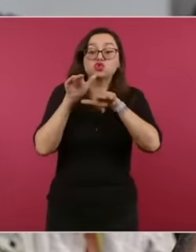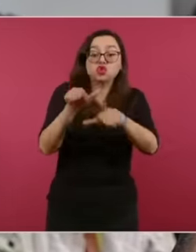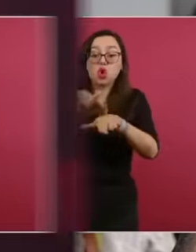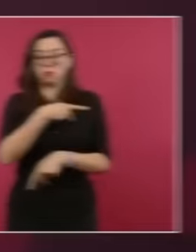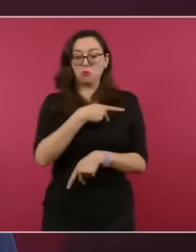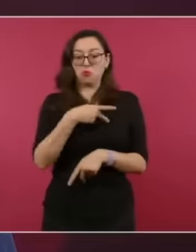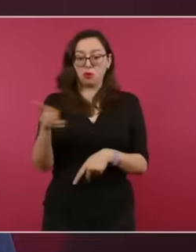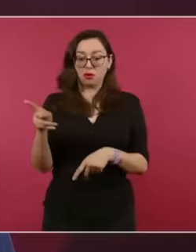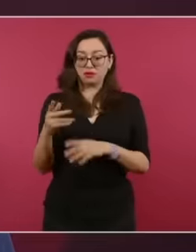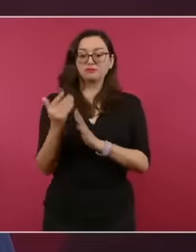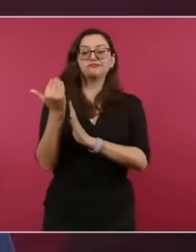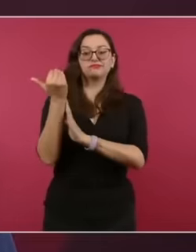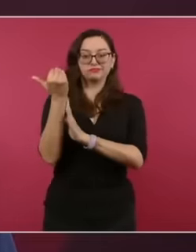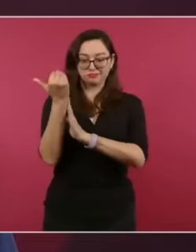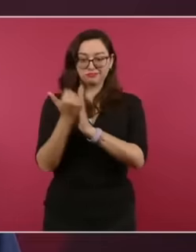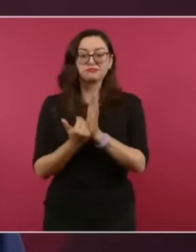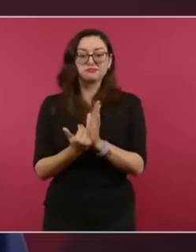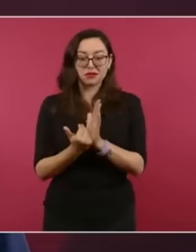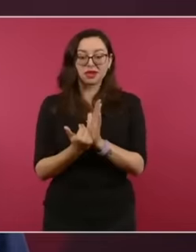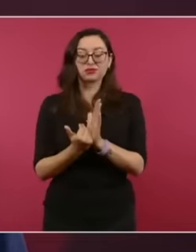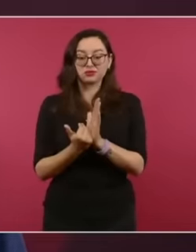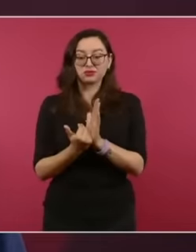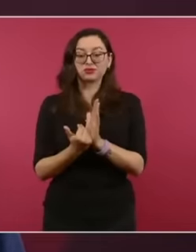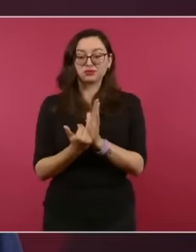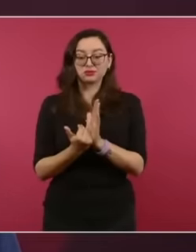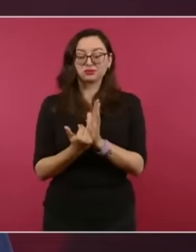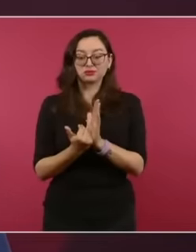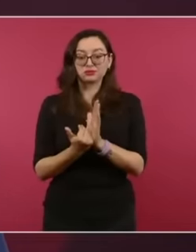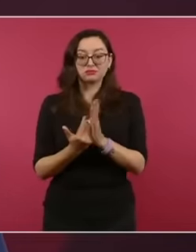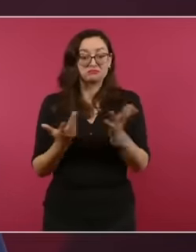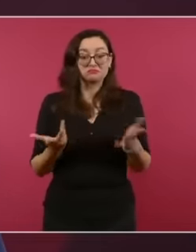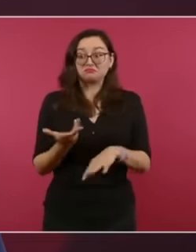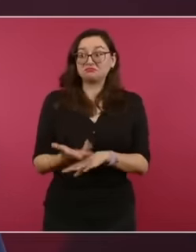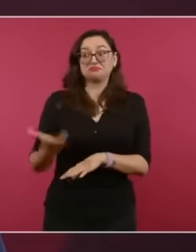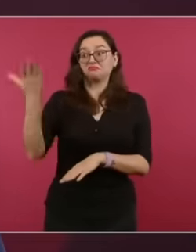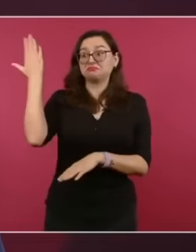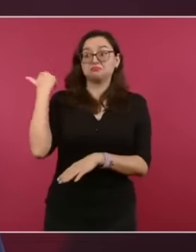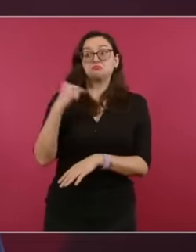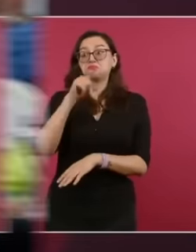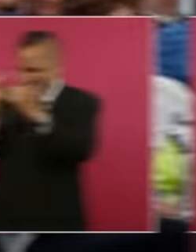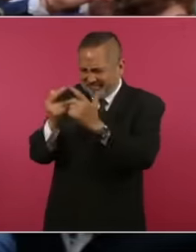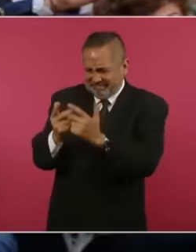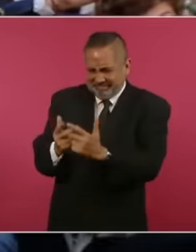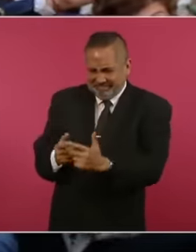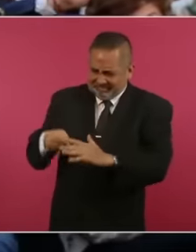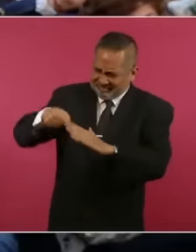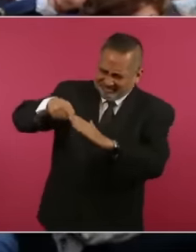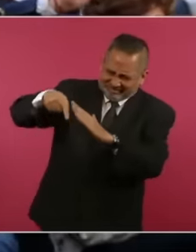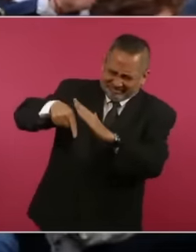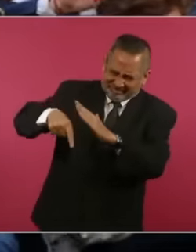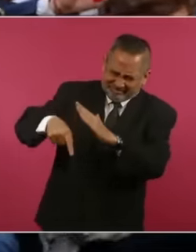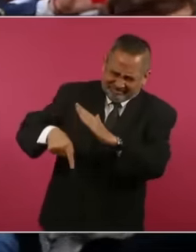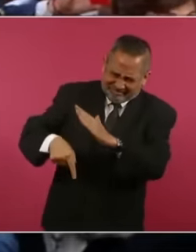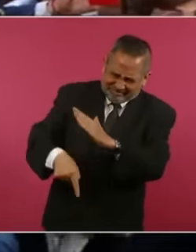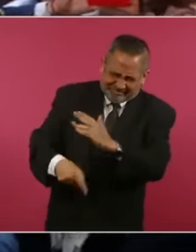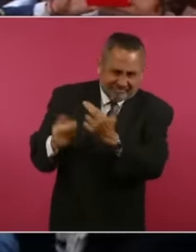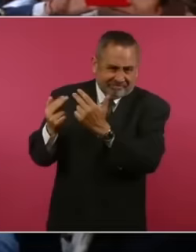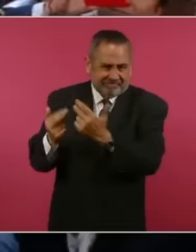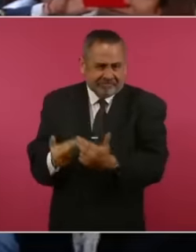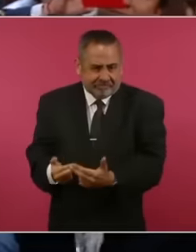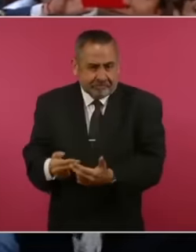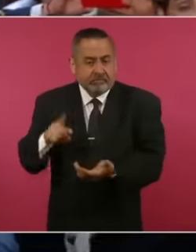to express their questions or doubts. They came with the aim of attacking and discrediting him. All the work